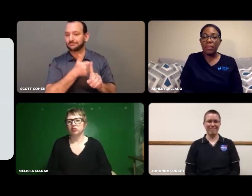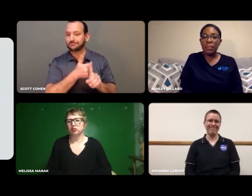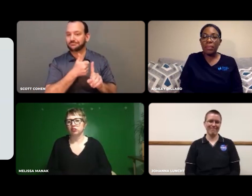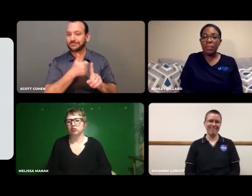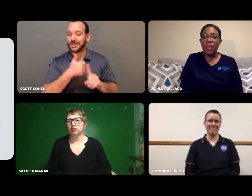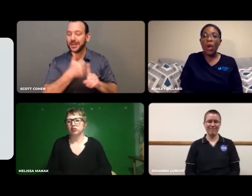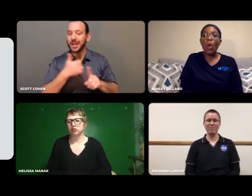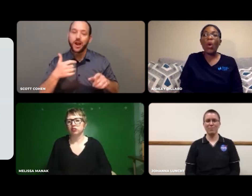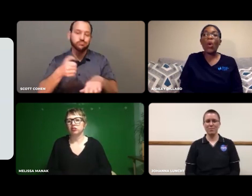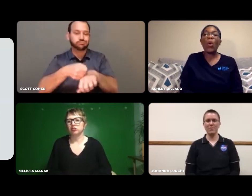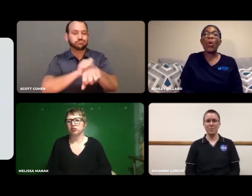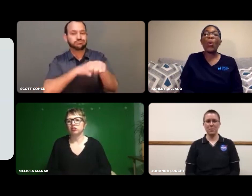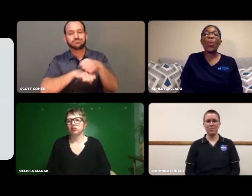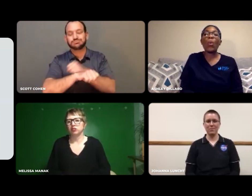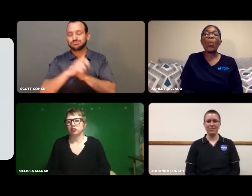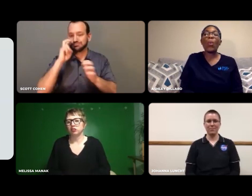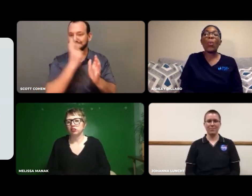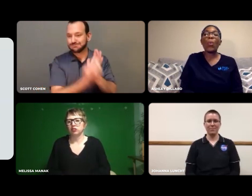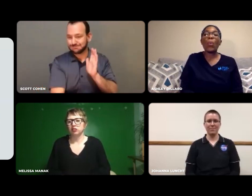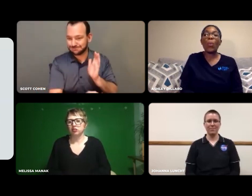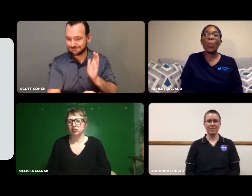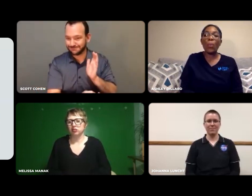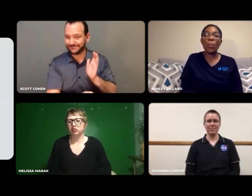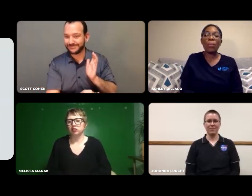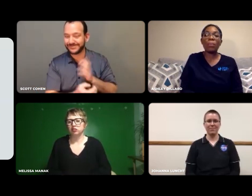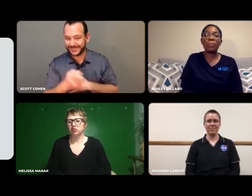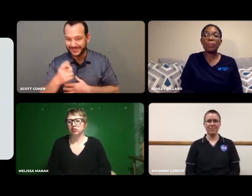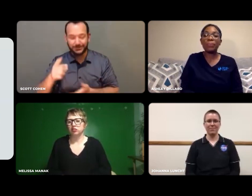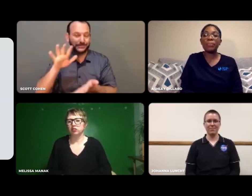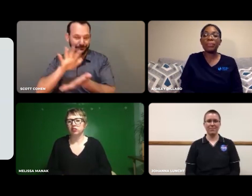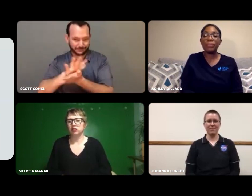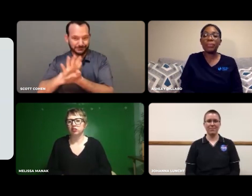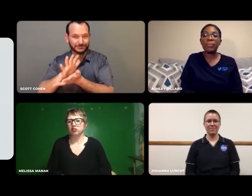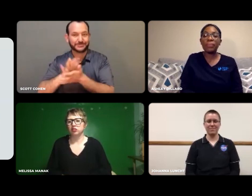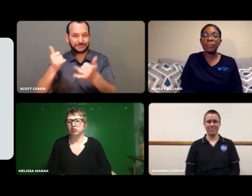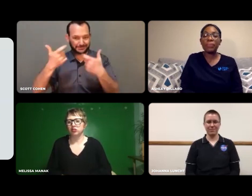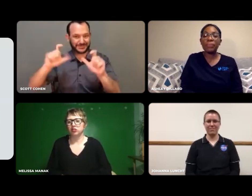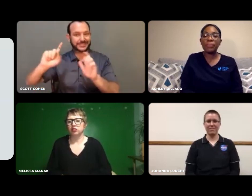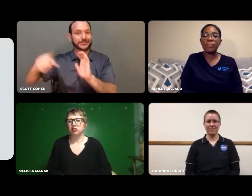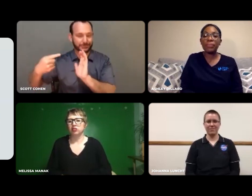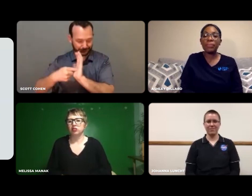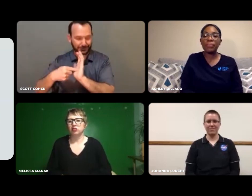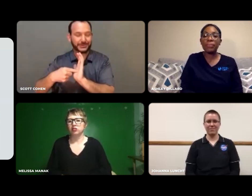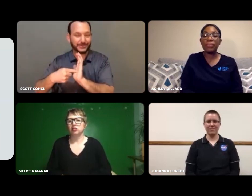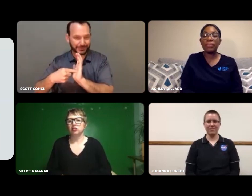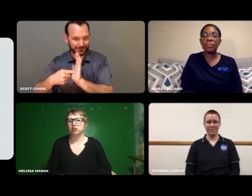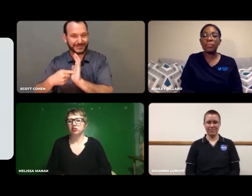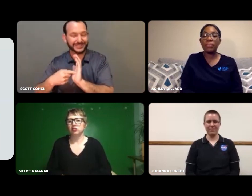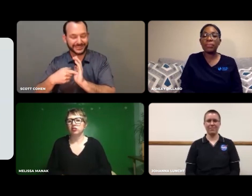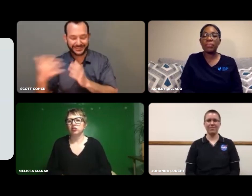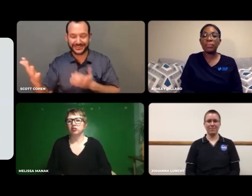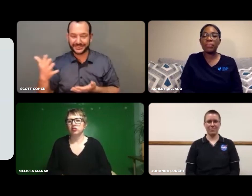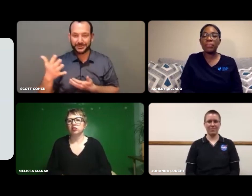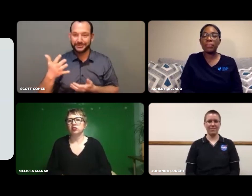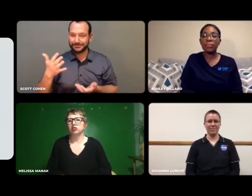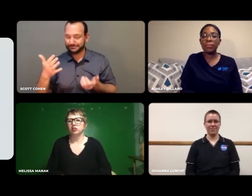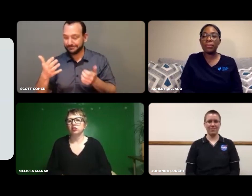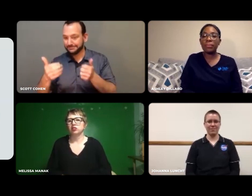of deciding to roll up their sleeves and apply themselves. Your schools played a big role in your lives.